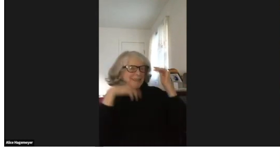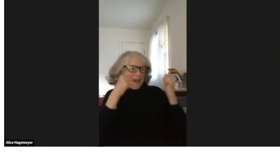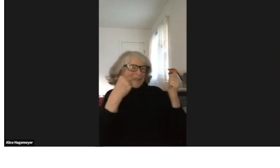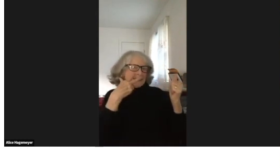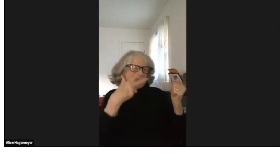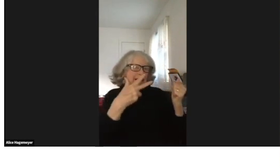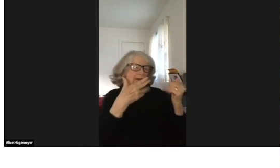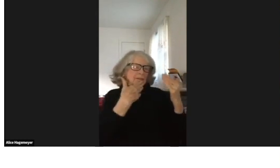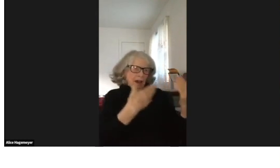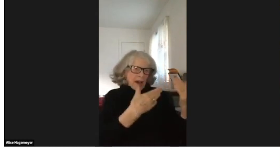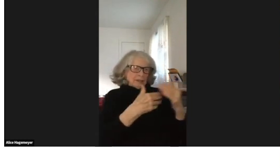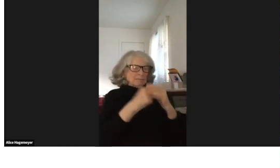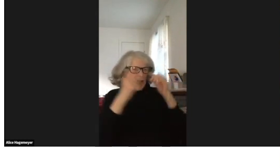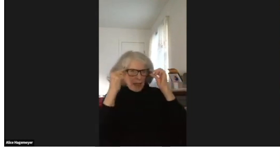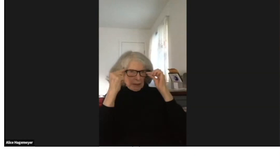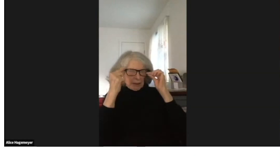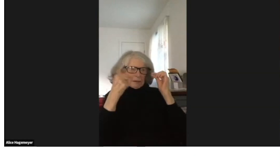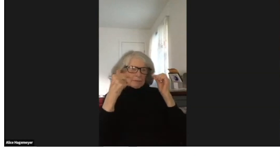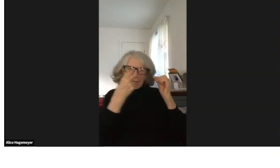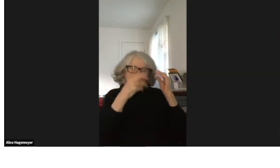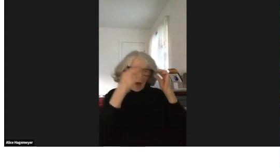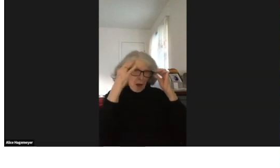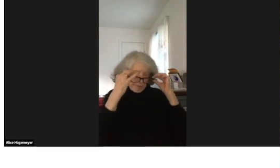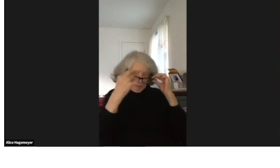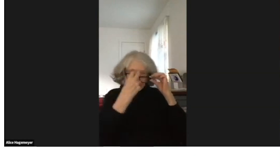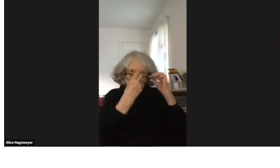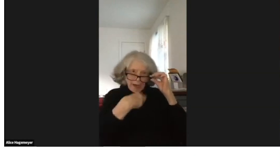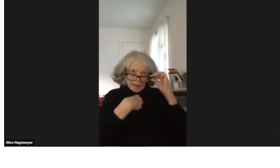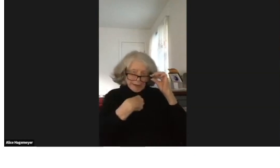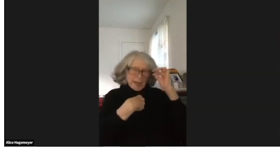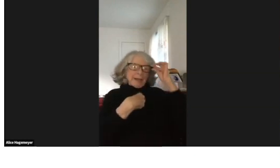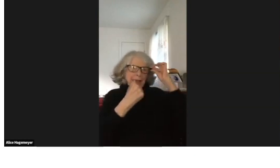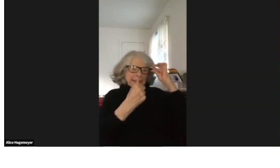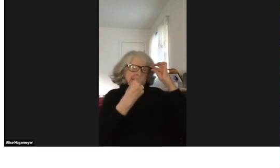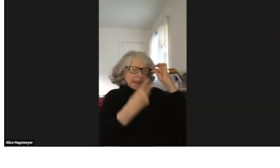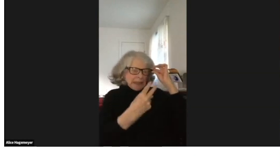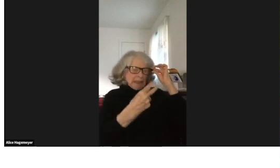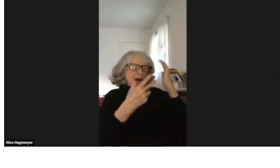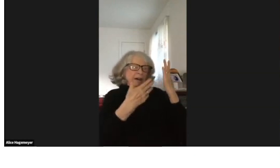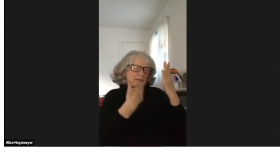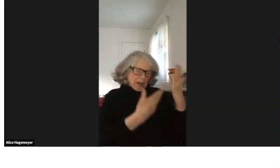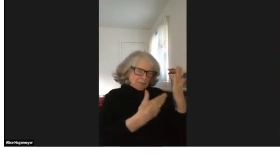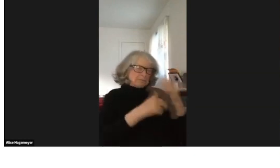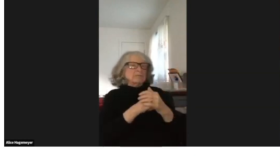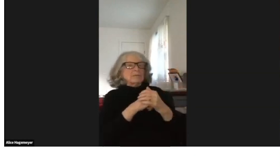I have glasses to help me see and I'm thankful to them because, without them, I am blind.